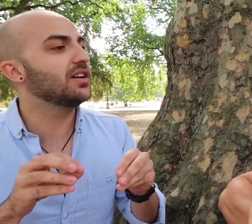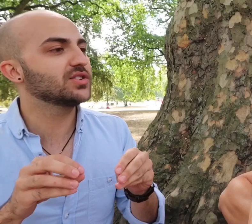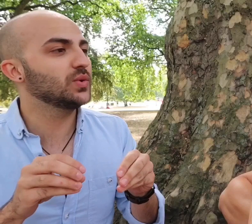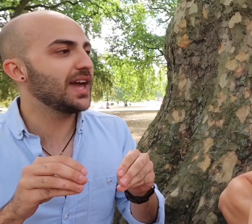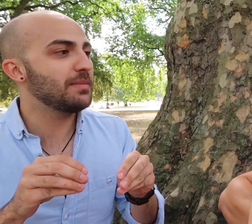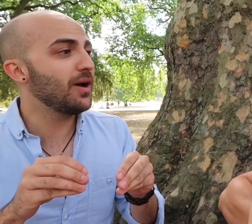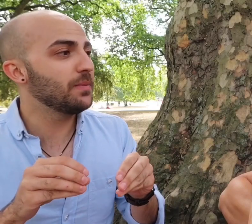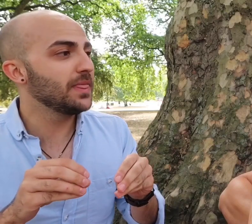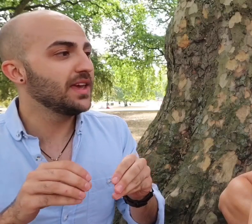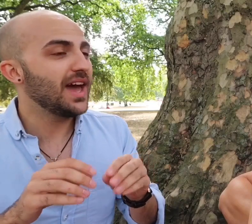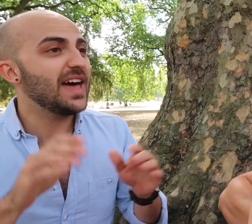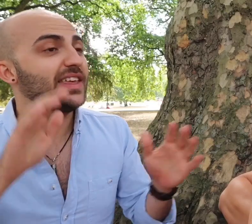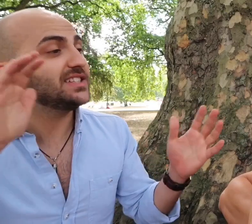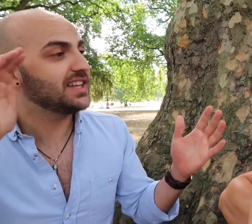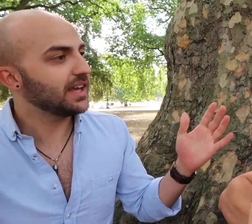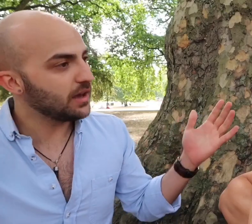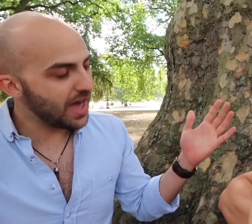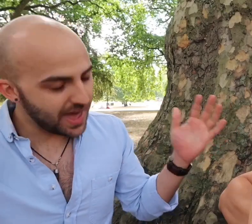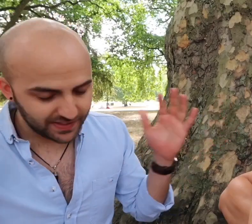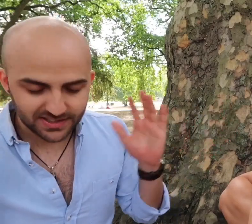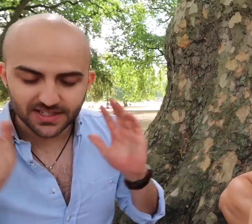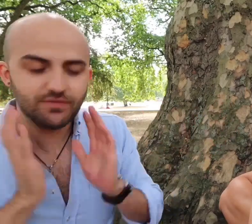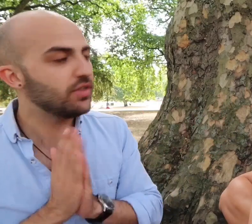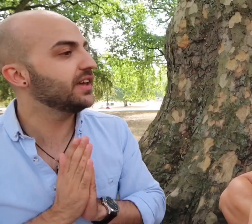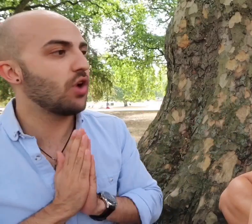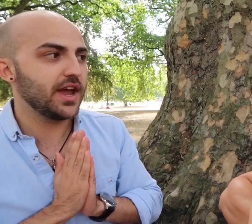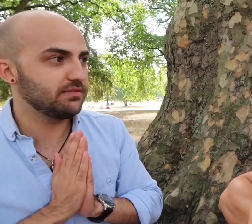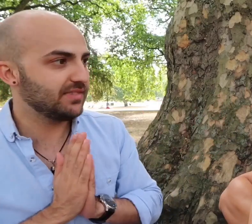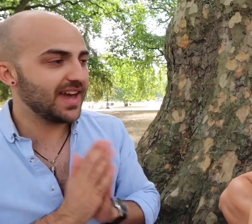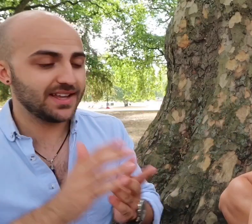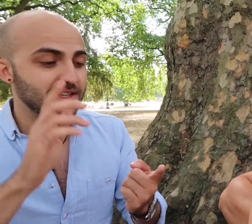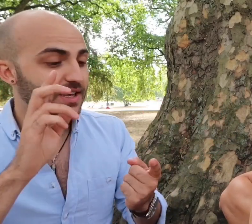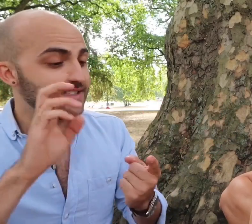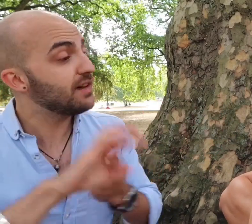article came out and they did everything right. They had a Deaf